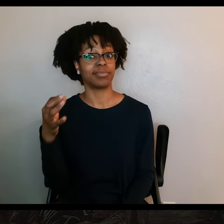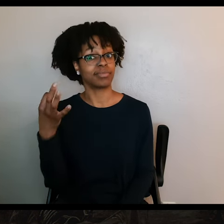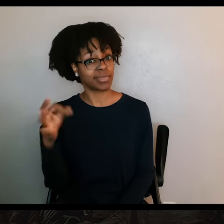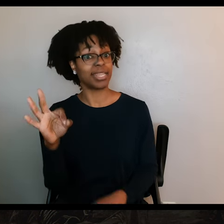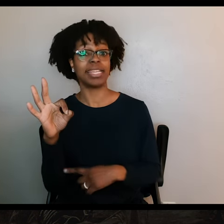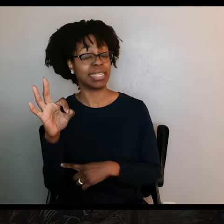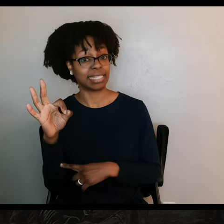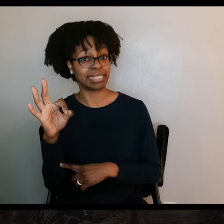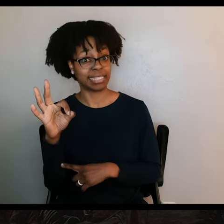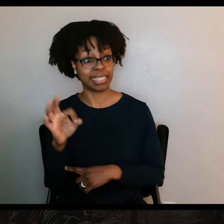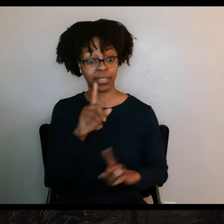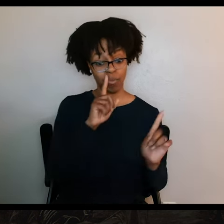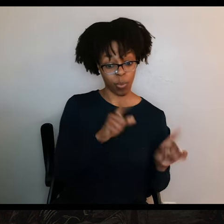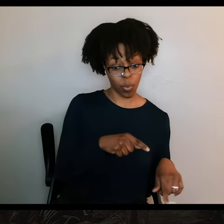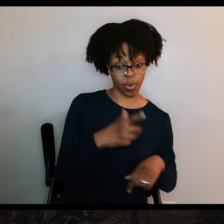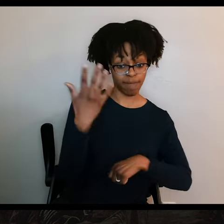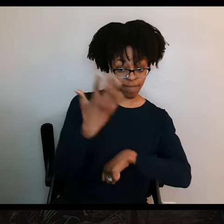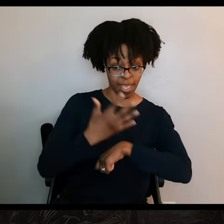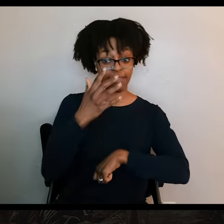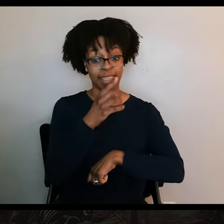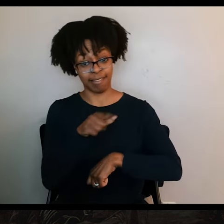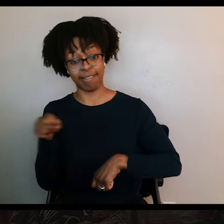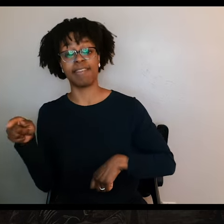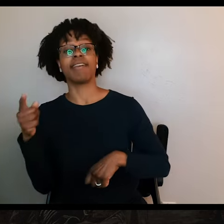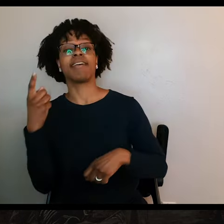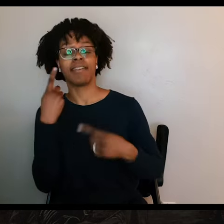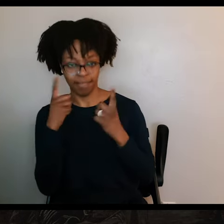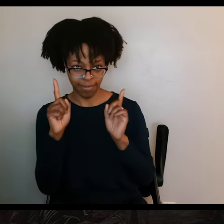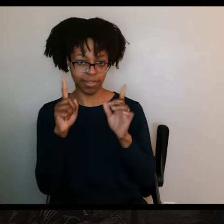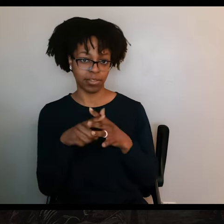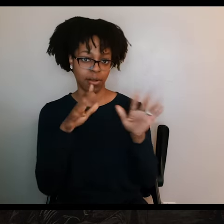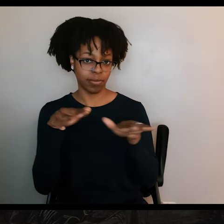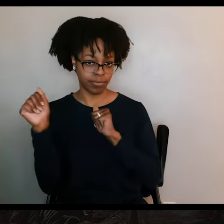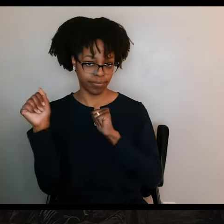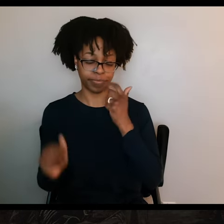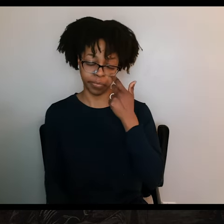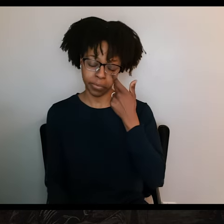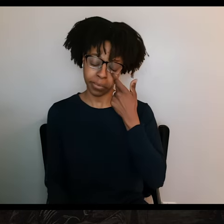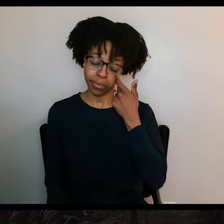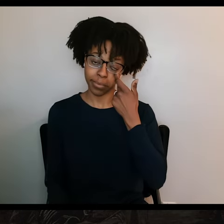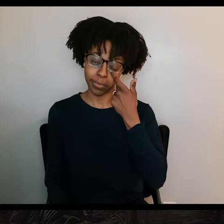He waited until the 19th, five days after he got the original order, before he started his retreat.